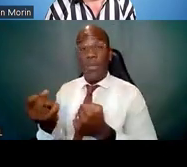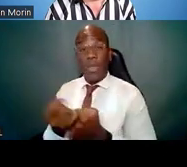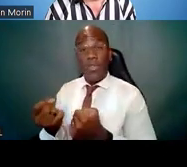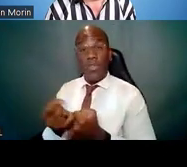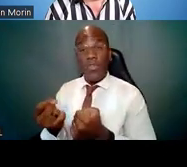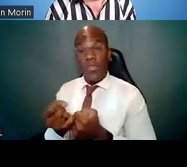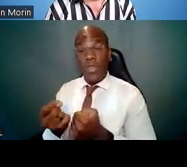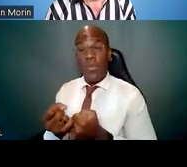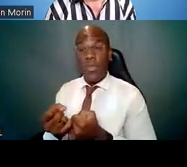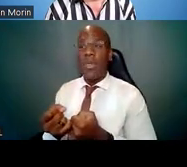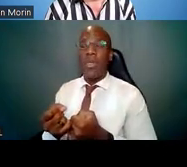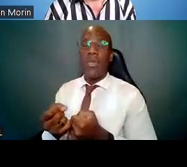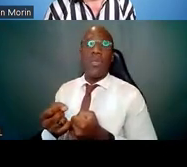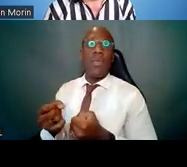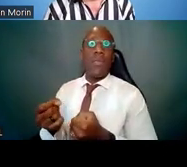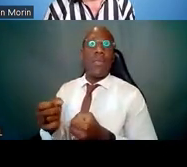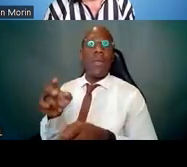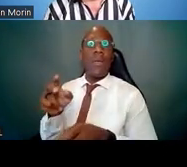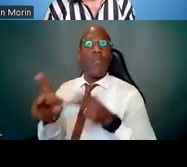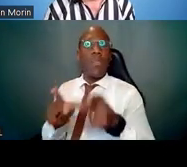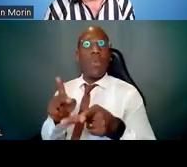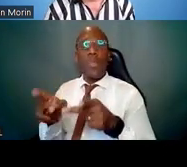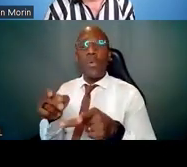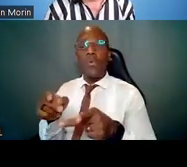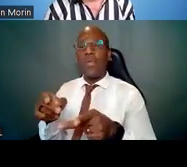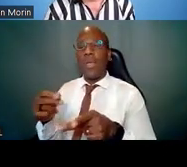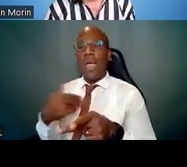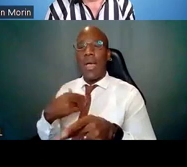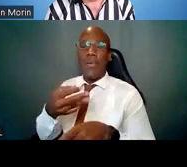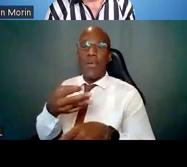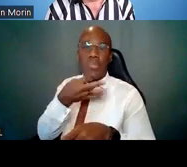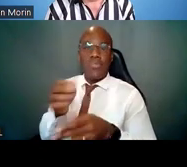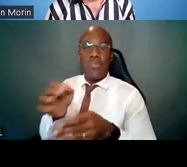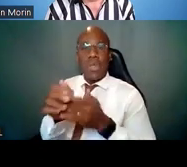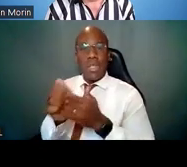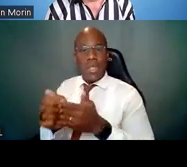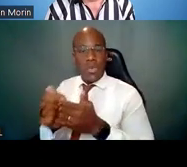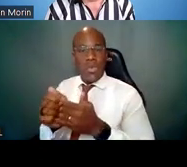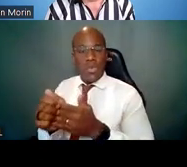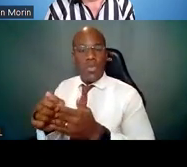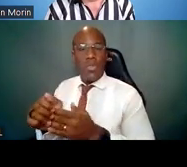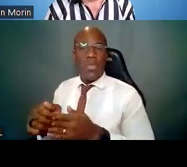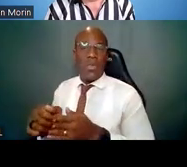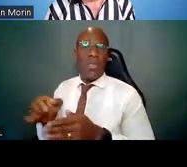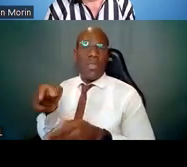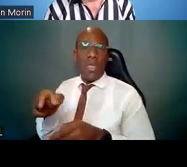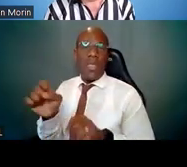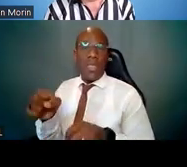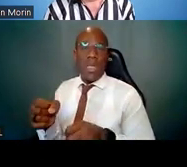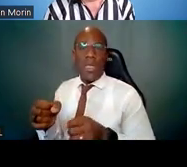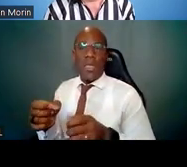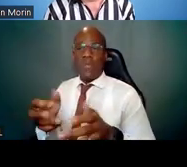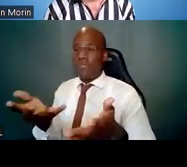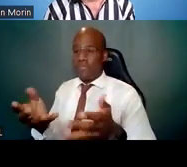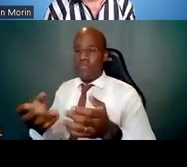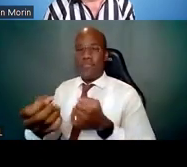who can advocate for you because they trust your ability. And we're saying "leaders," but they can also be individuals